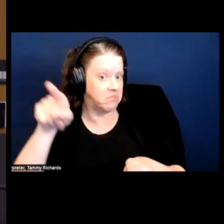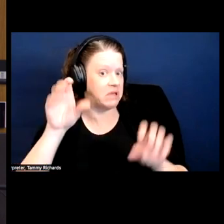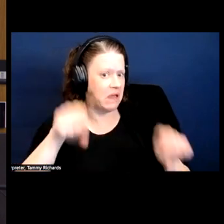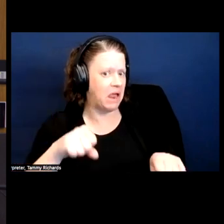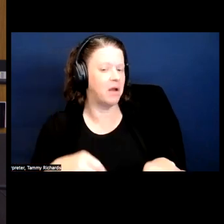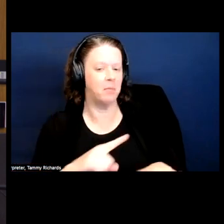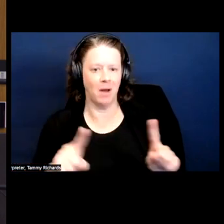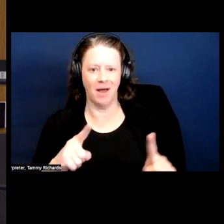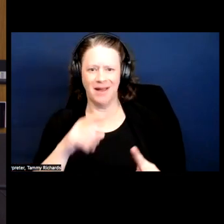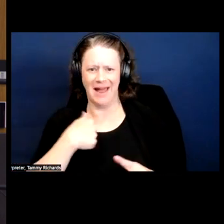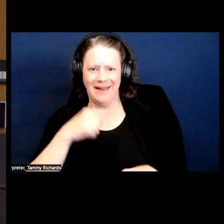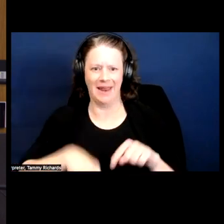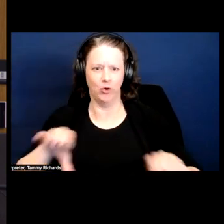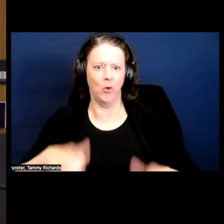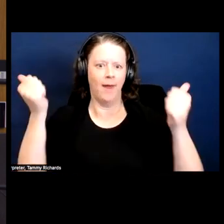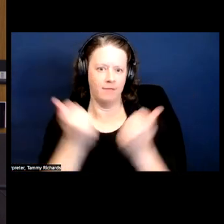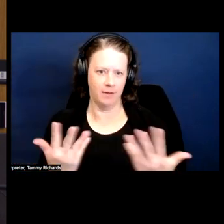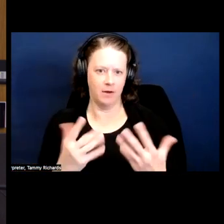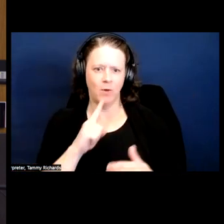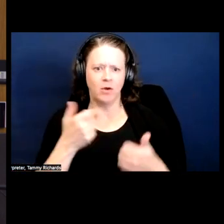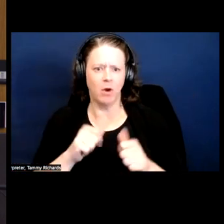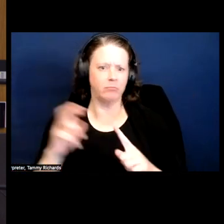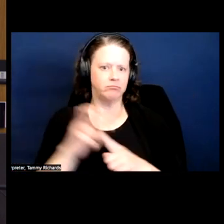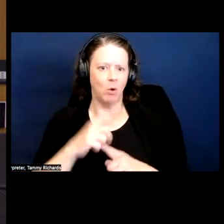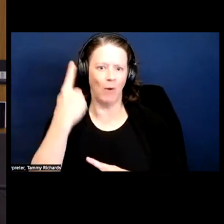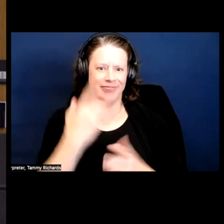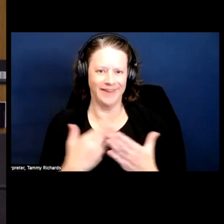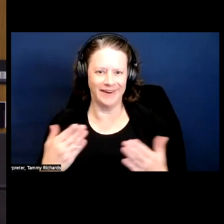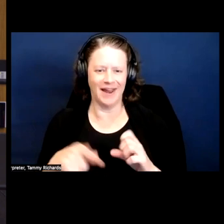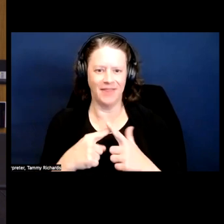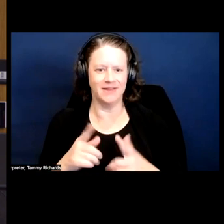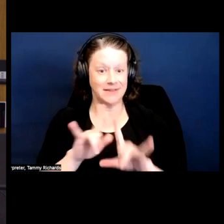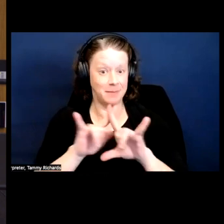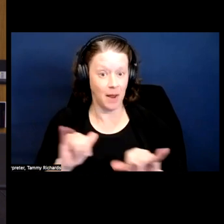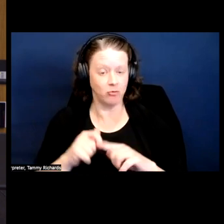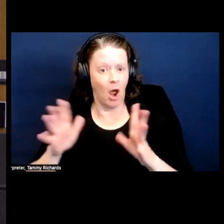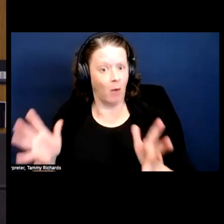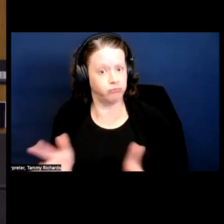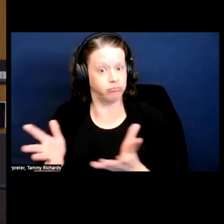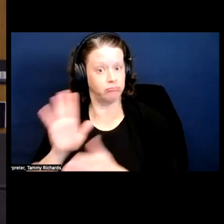But be really good at the thing that we're doing, while lifting up the work of other folks.